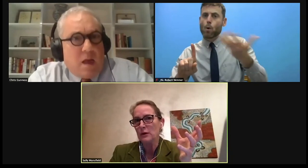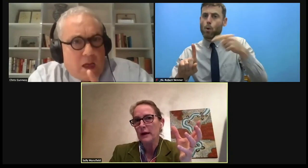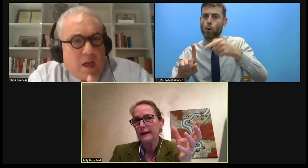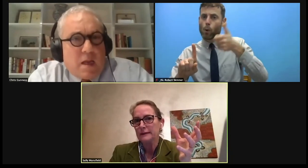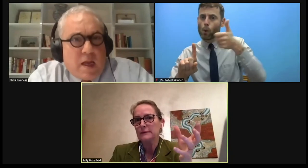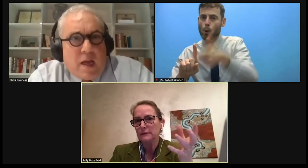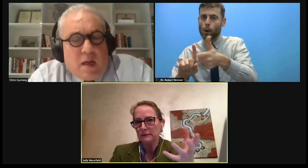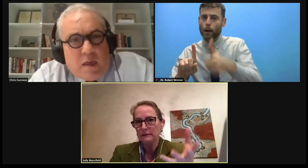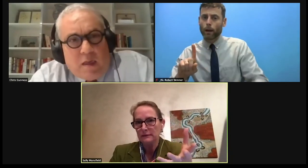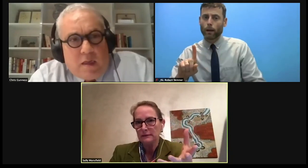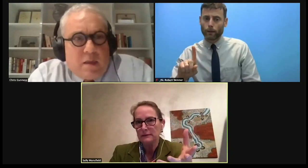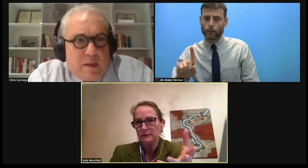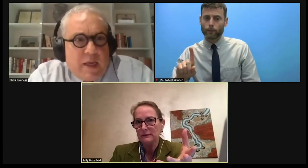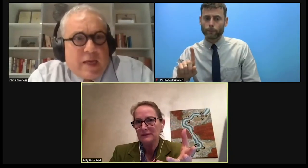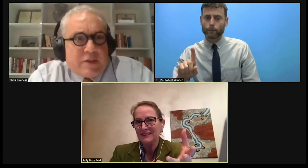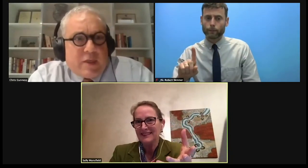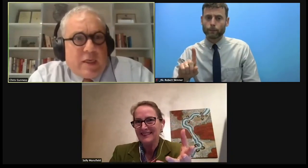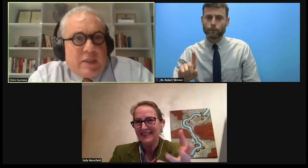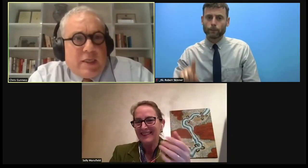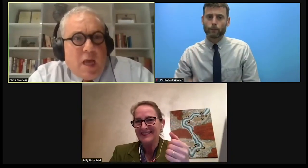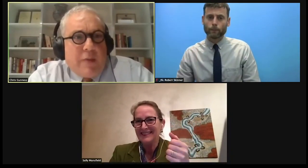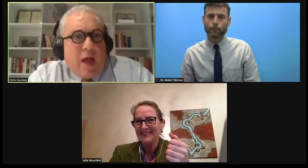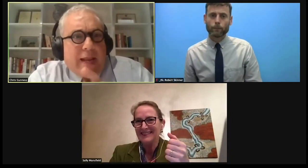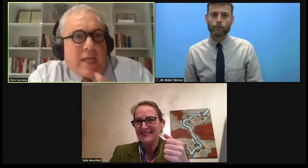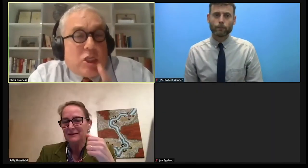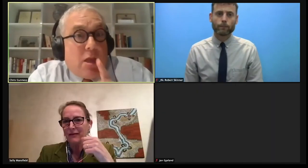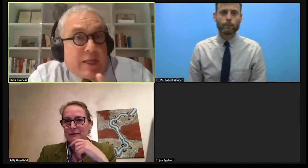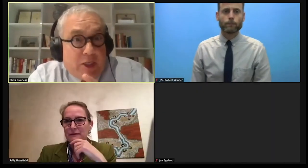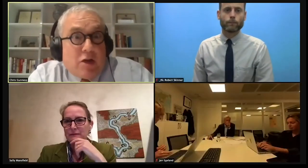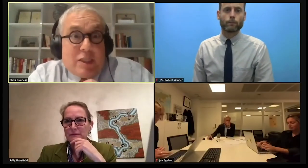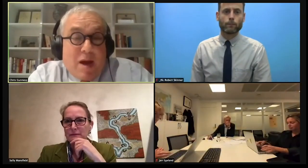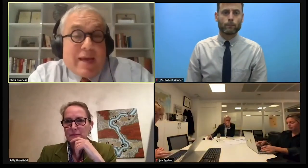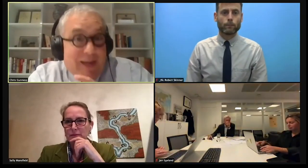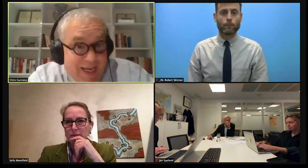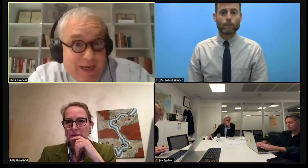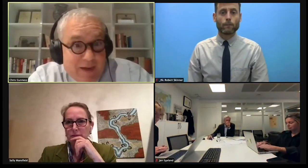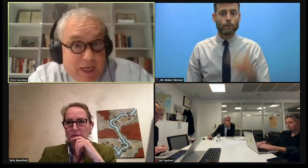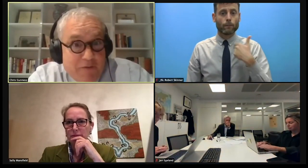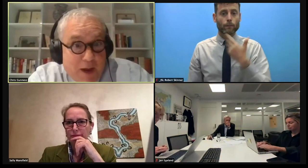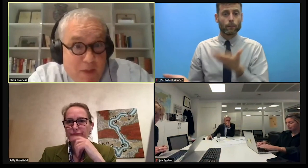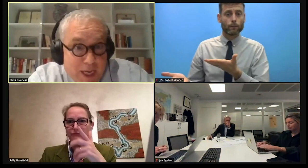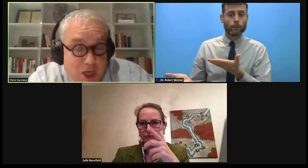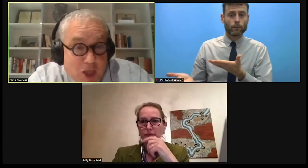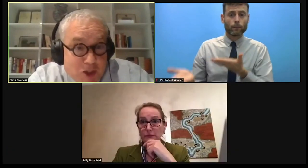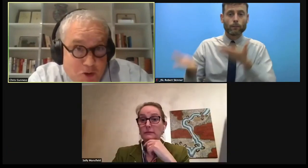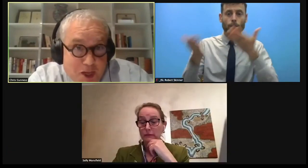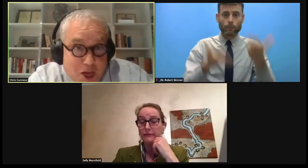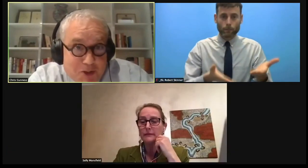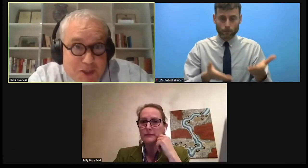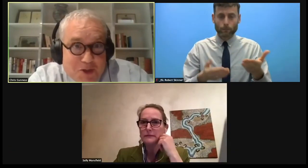Yes, indeed. I would actually like to go to Mayerlin. Sorry Jan you turned